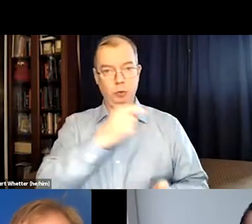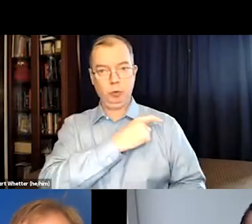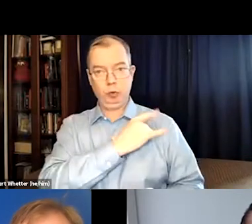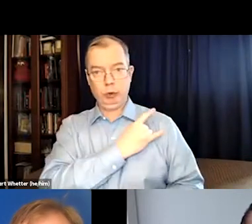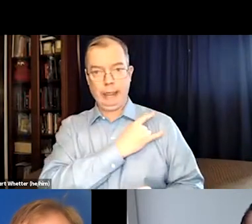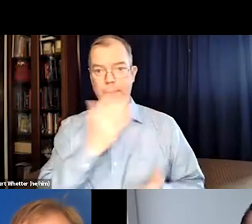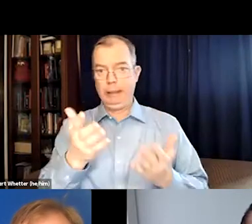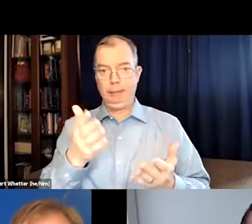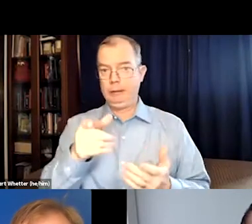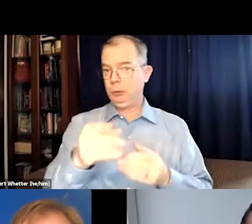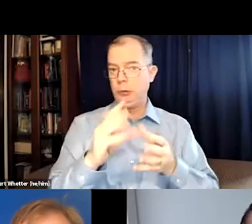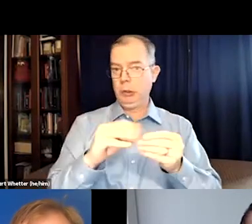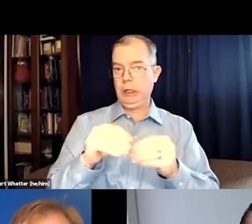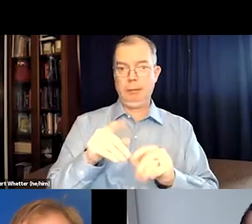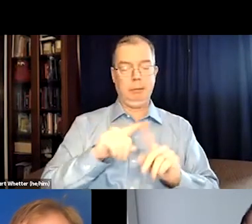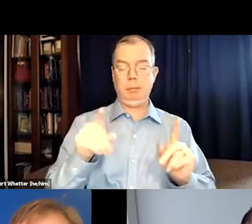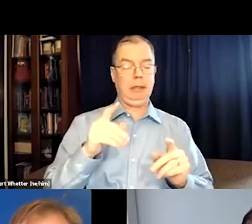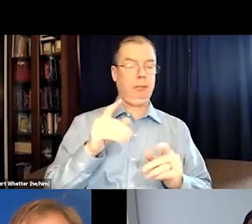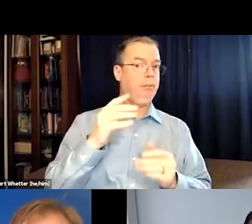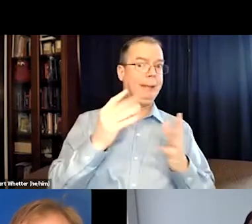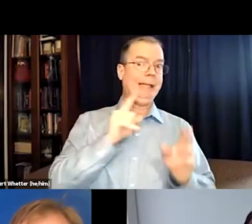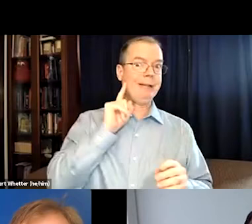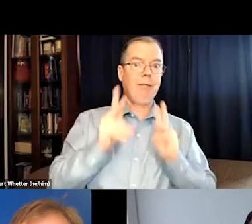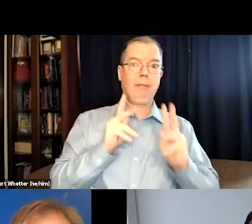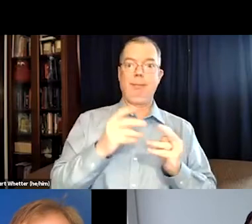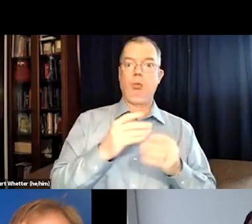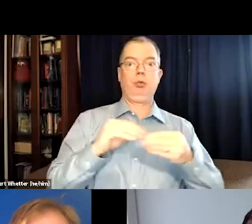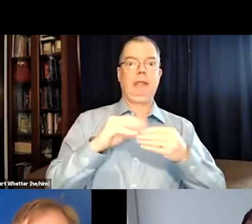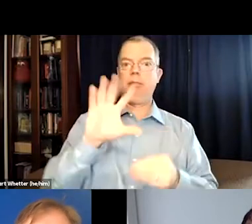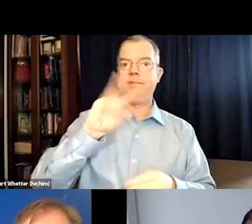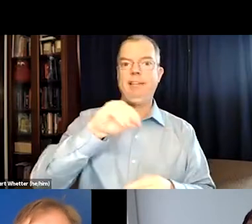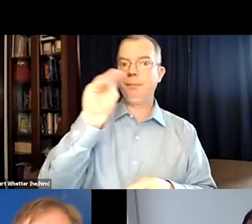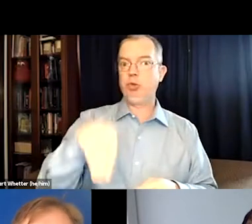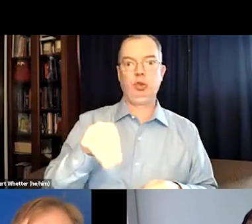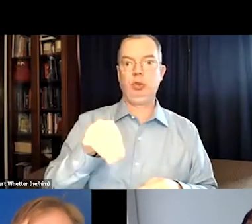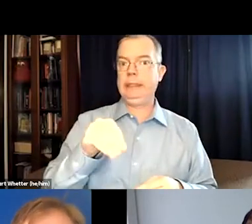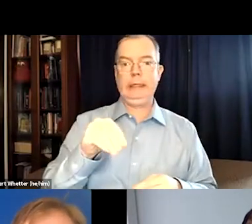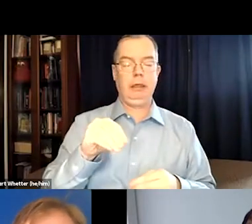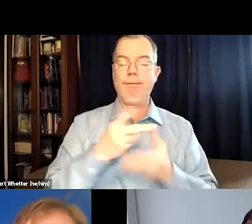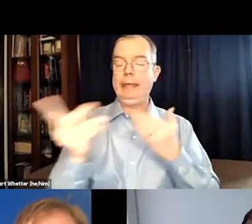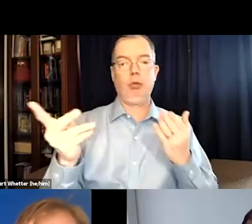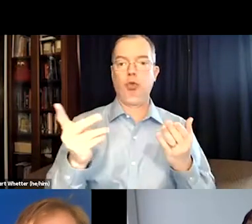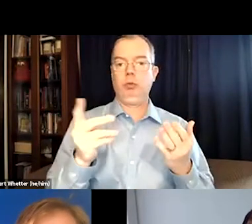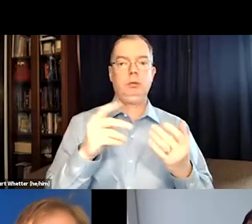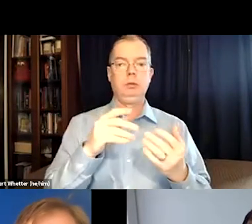And many deaf people, maybe Jade has experienced the same that many other deaf people have described,